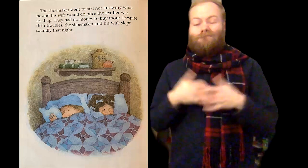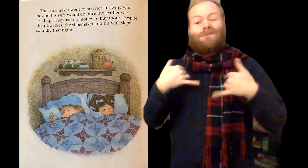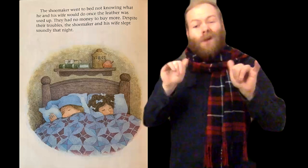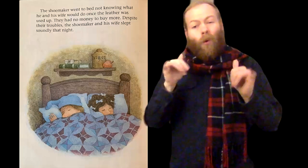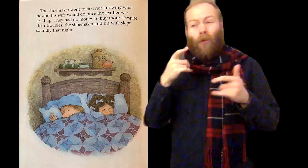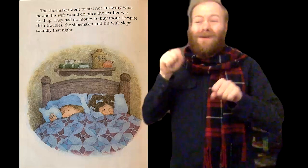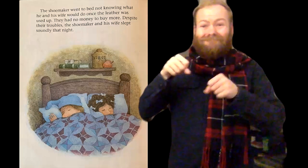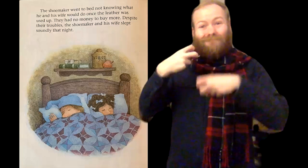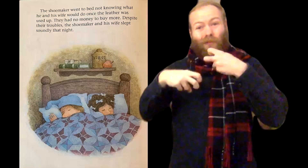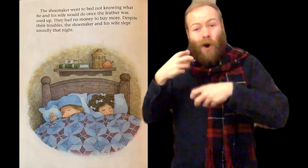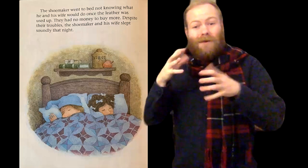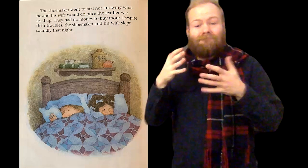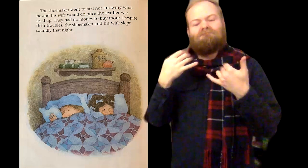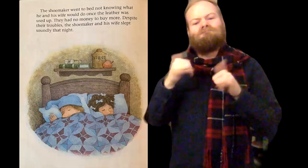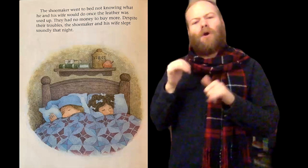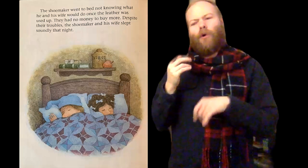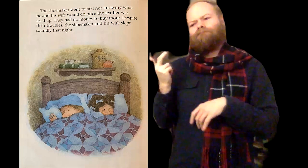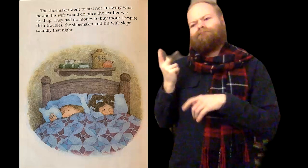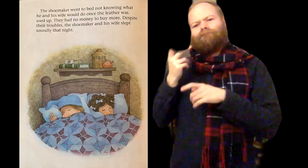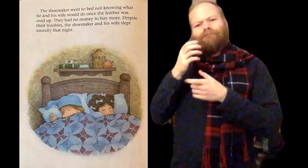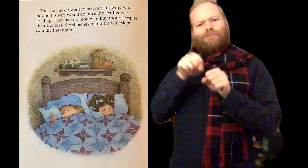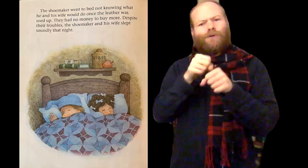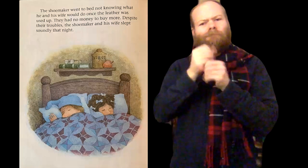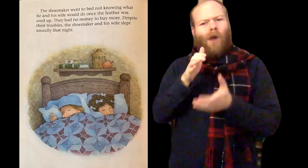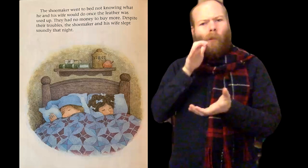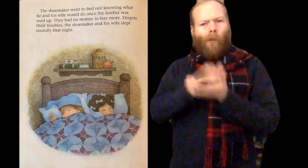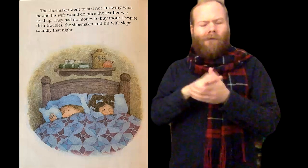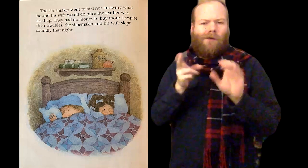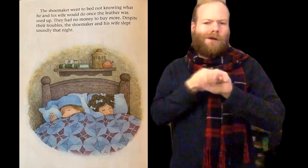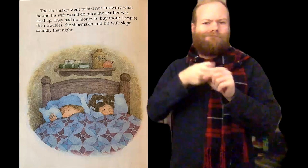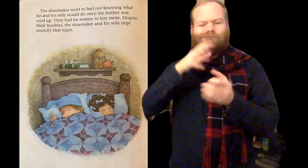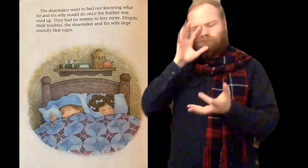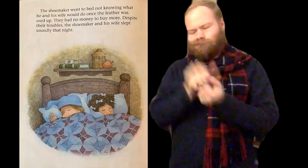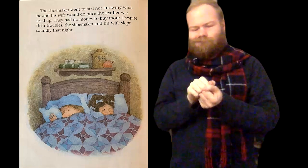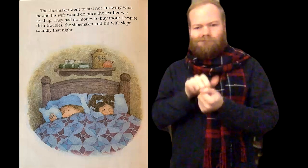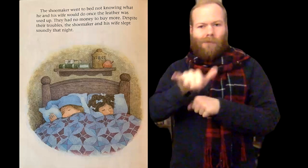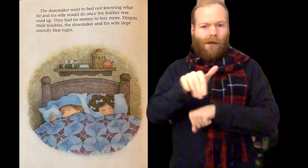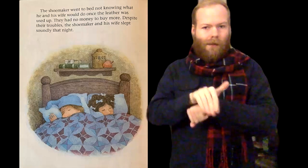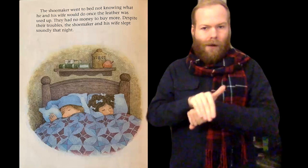Despite their troubles, the shoemaker and his wife slept soundly that night.